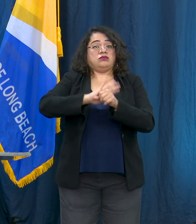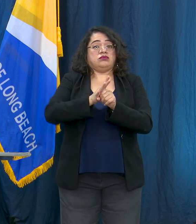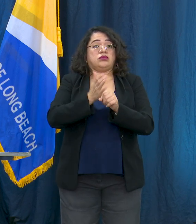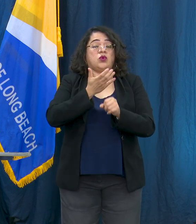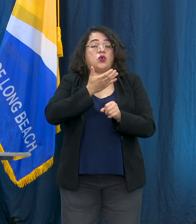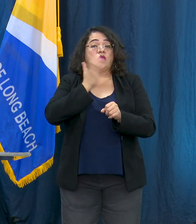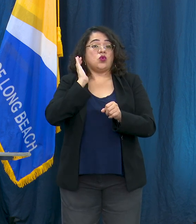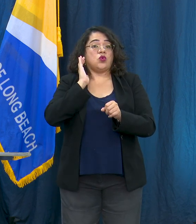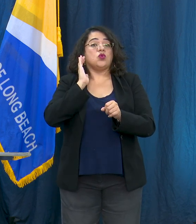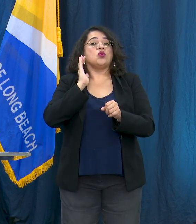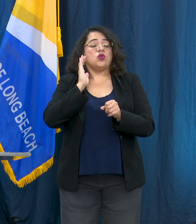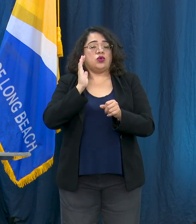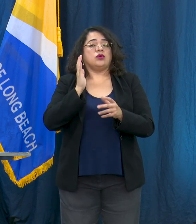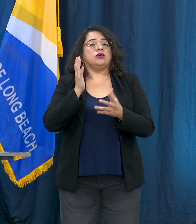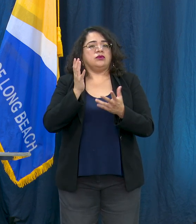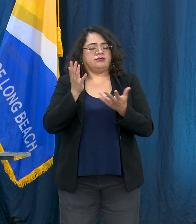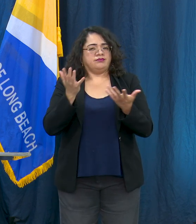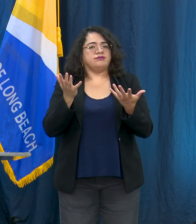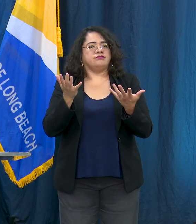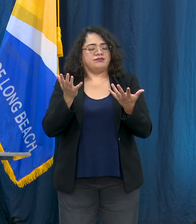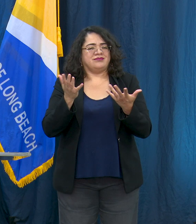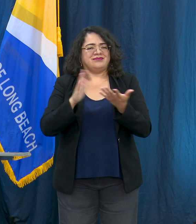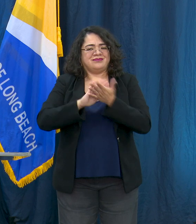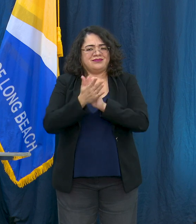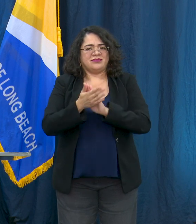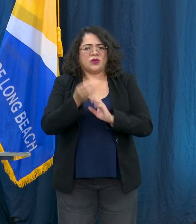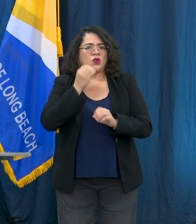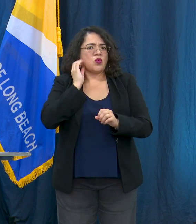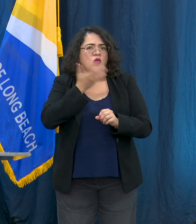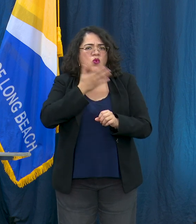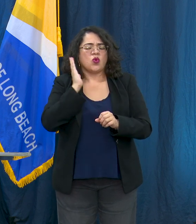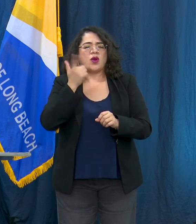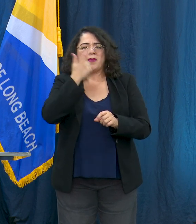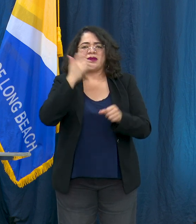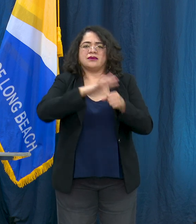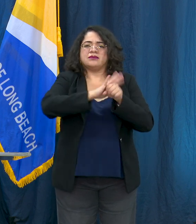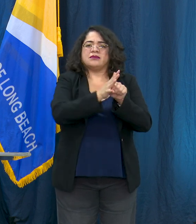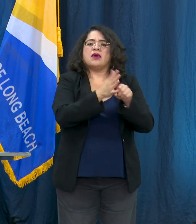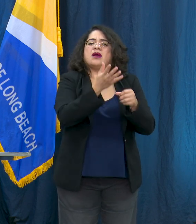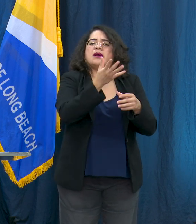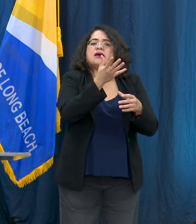job or income and then we think about the increase in the joblessness within